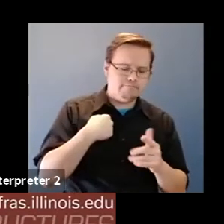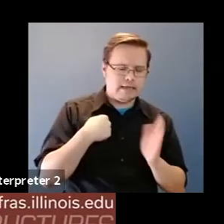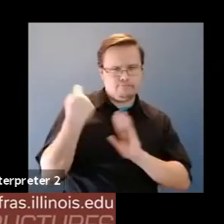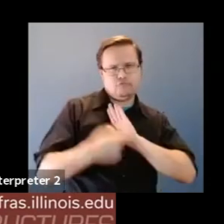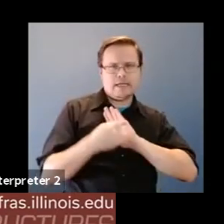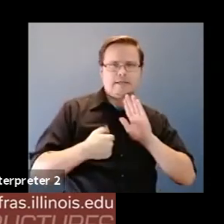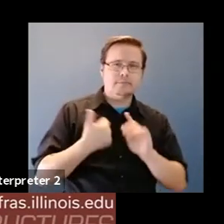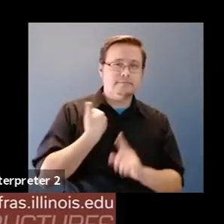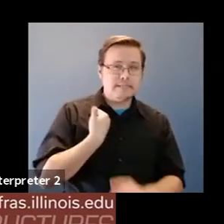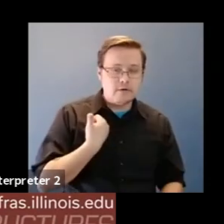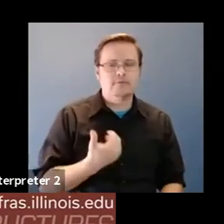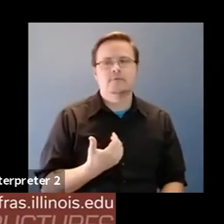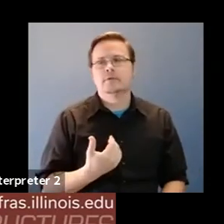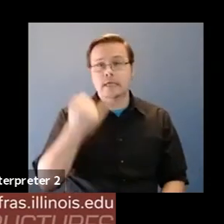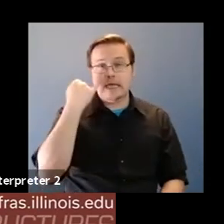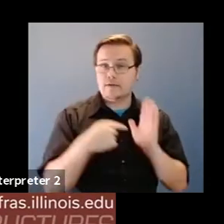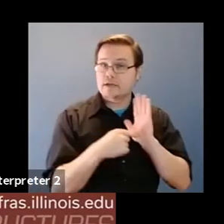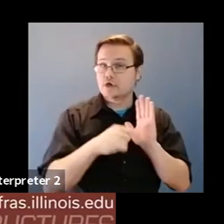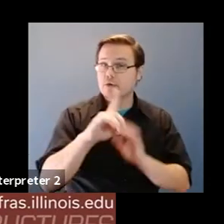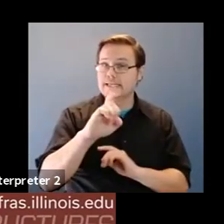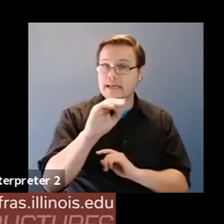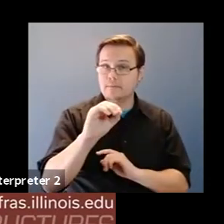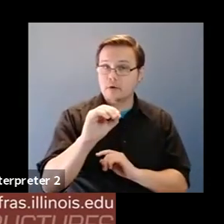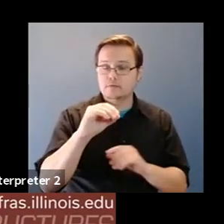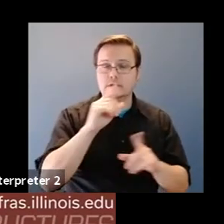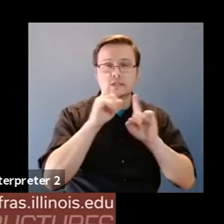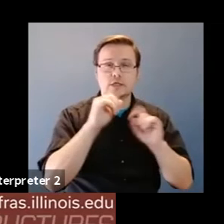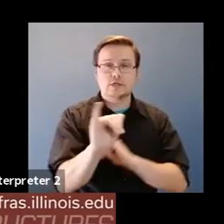Martin Wattenberg: it's that if I show a DEMO and a talk like this i'm looking for things that are going to be interesting.